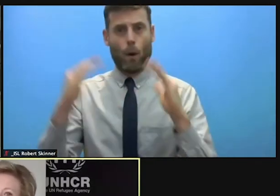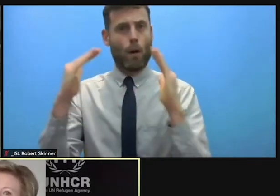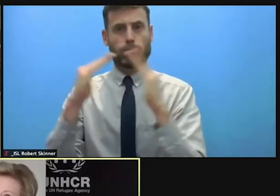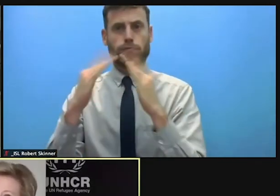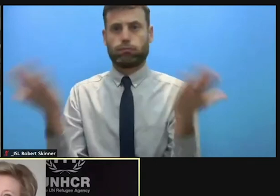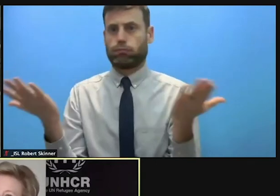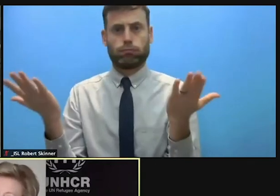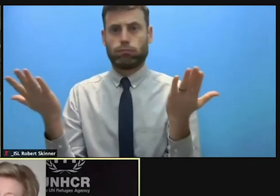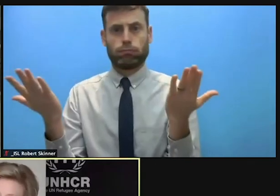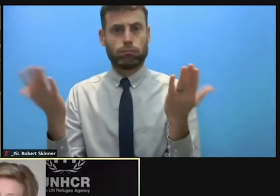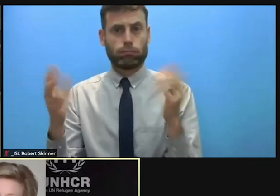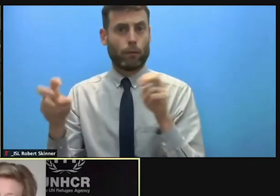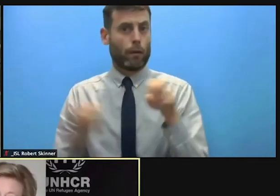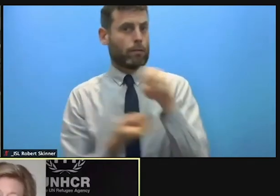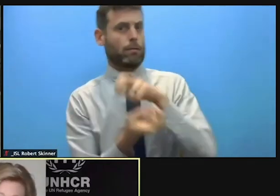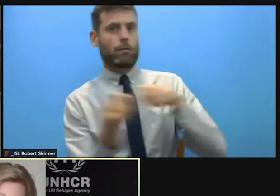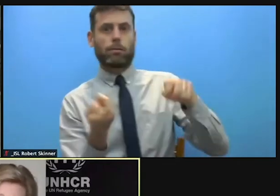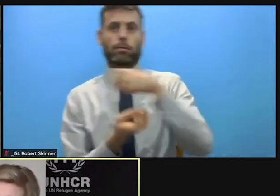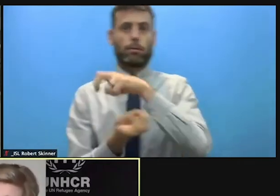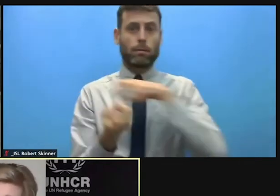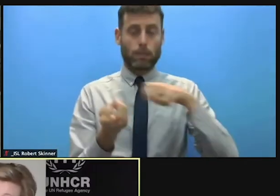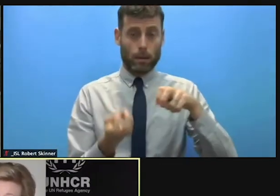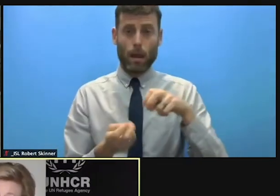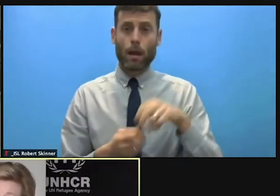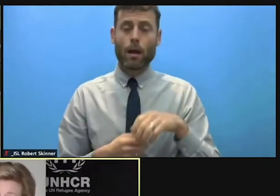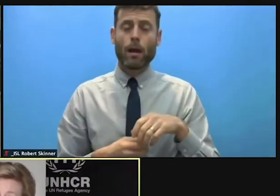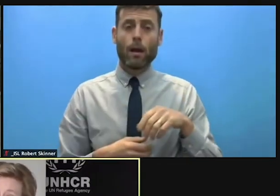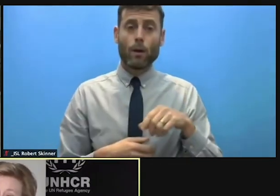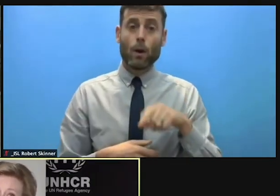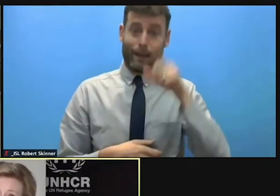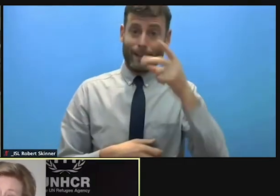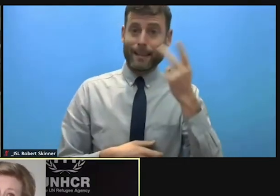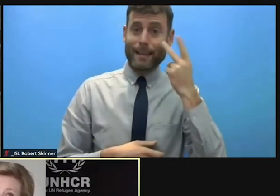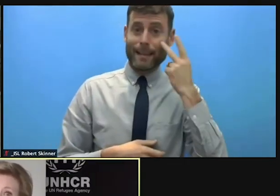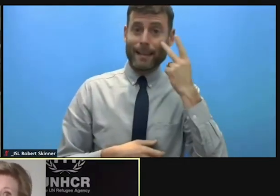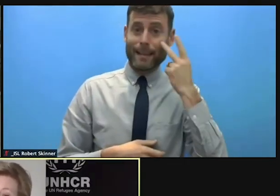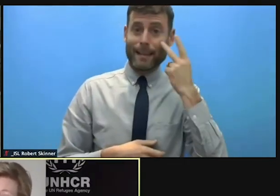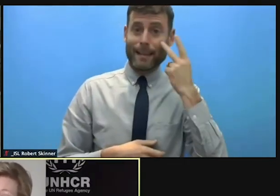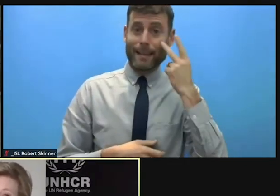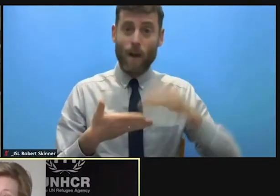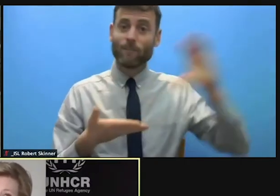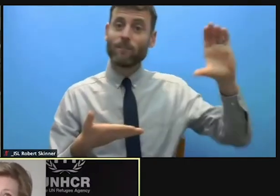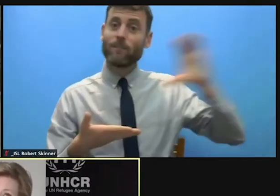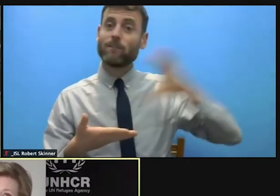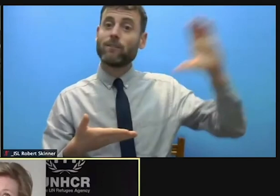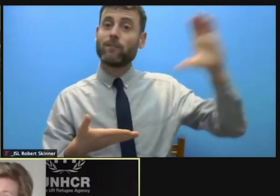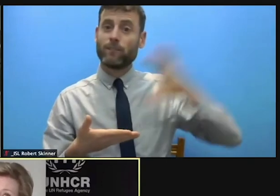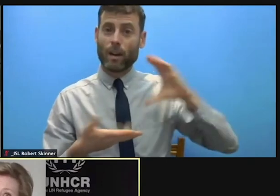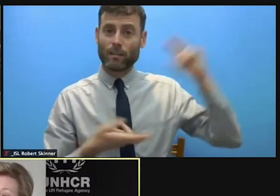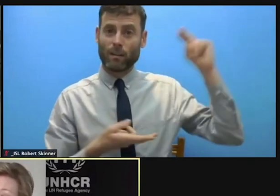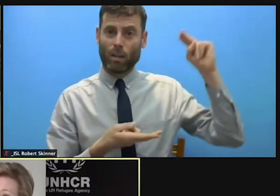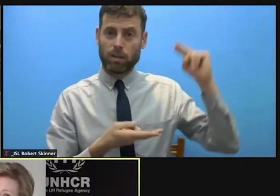that's growing not declining. Many countries will say we have a huge COVID problem, we must protect